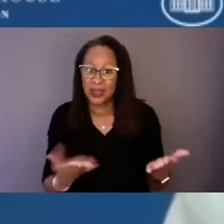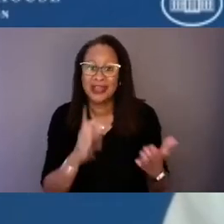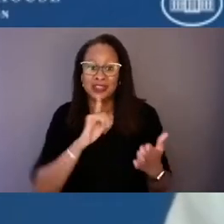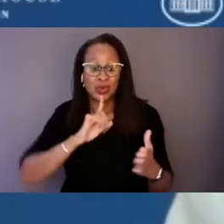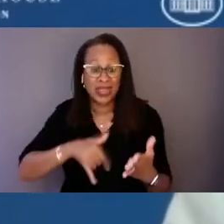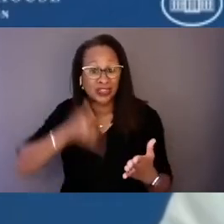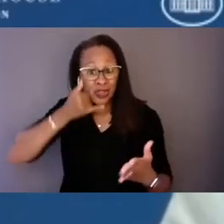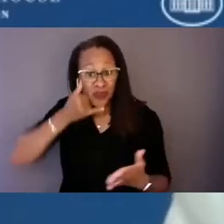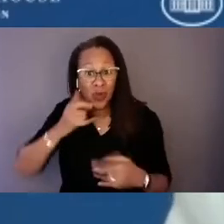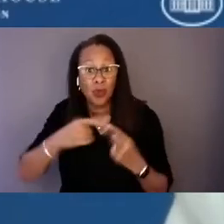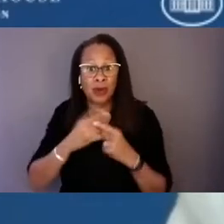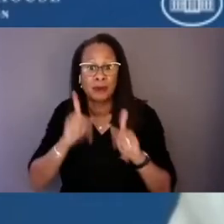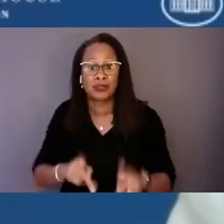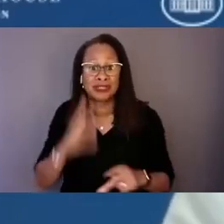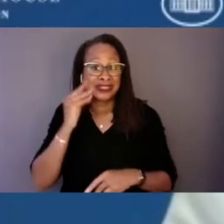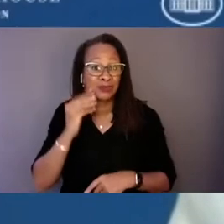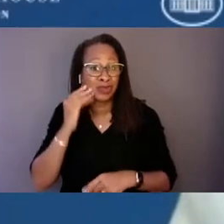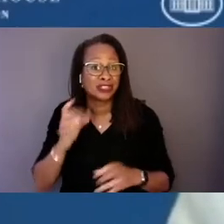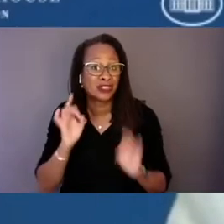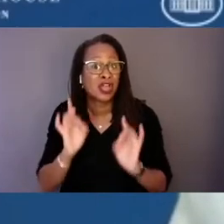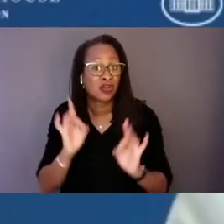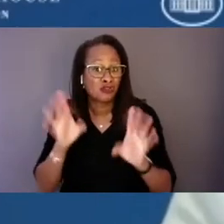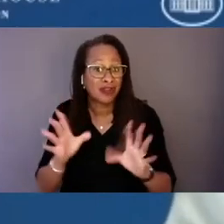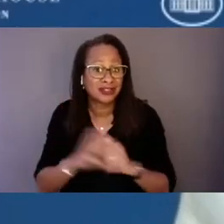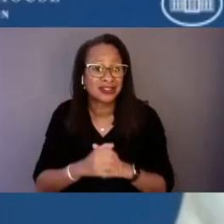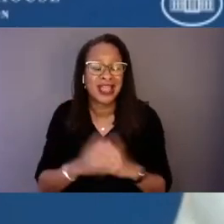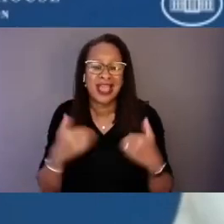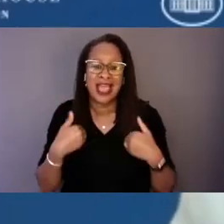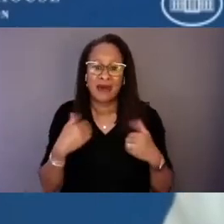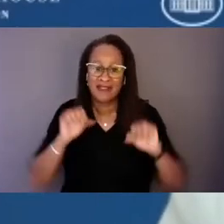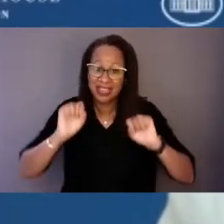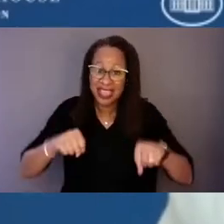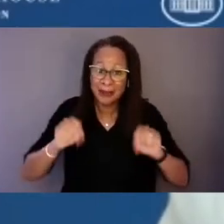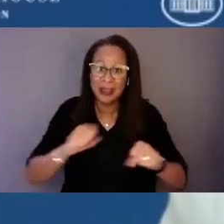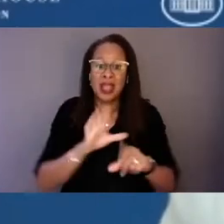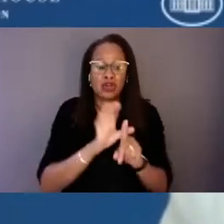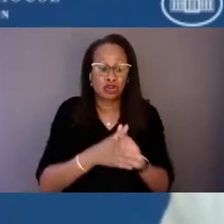and that we have capable, culturally sensitive, and appropriate responders